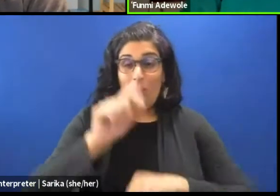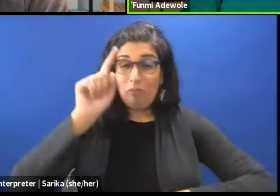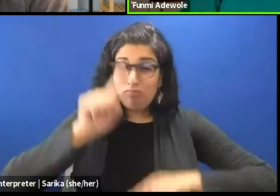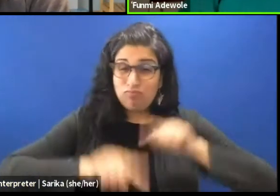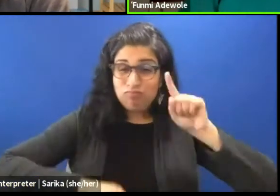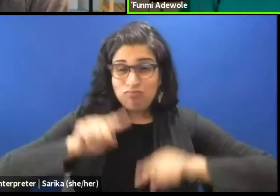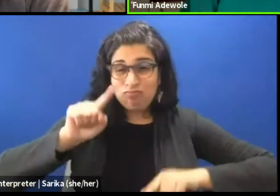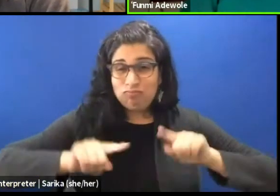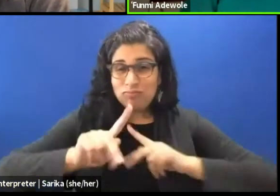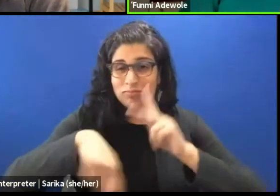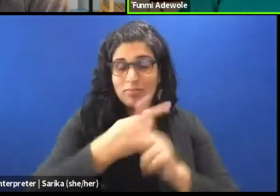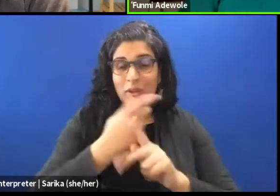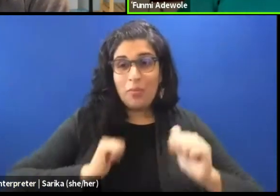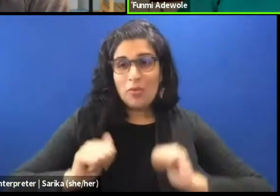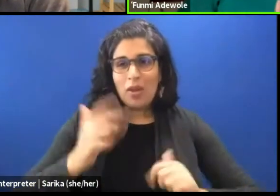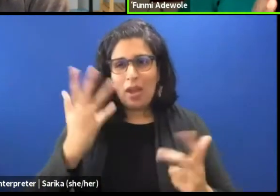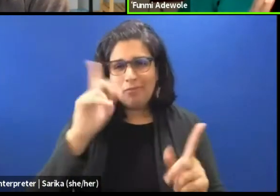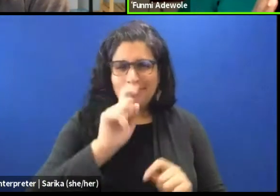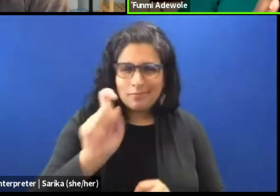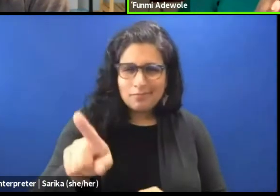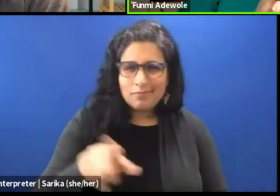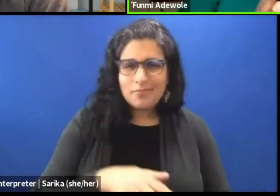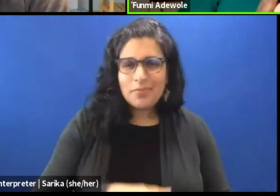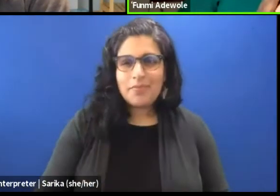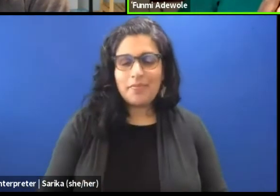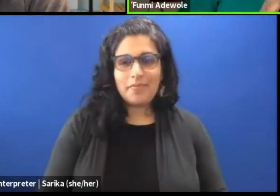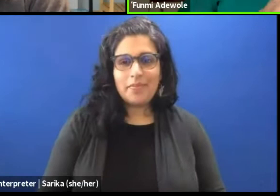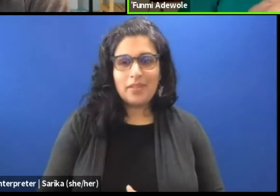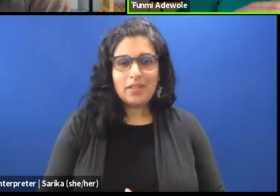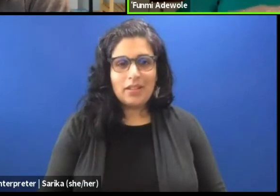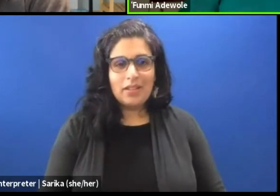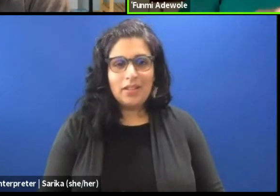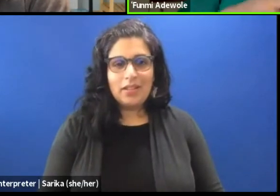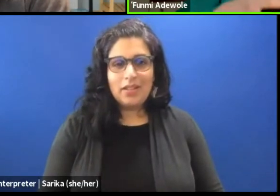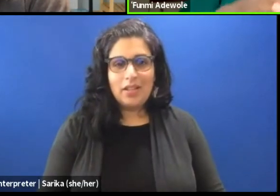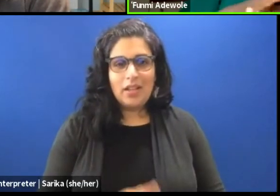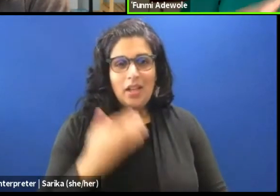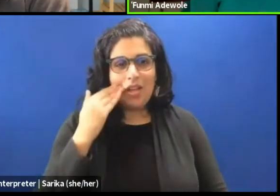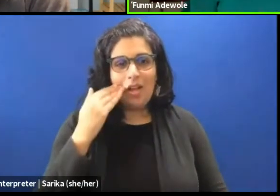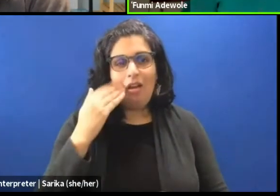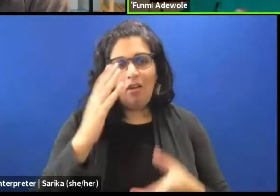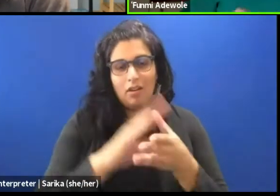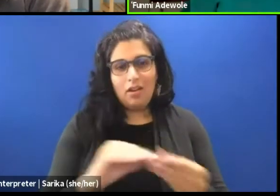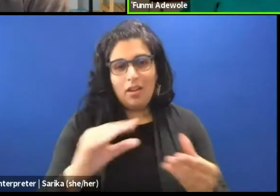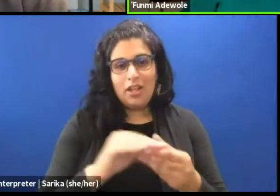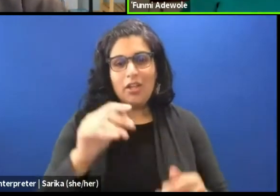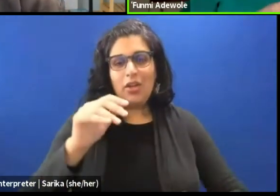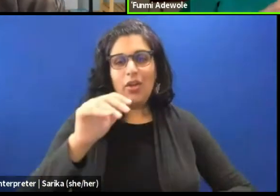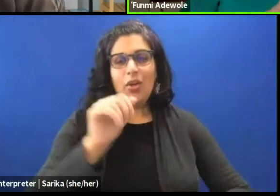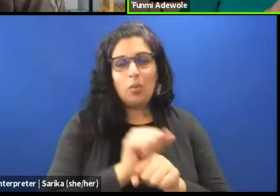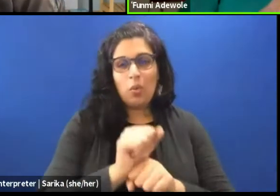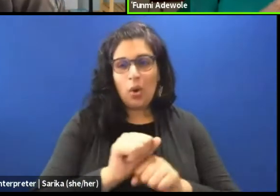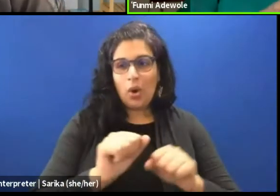So, I want to ask you the question about. I know you've told me you work with various communities. I know that.